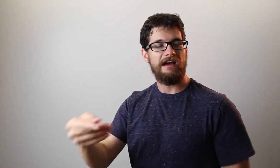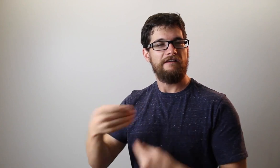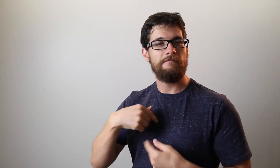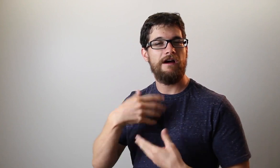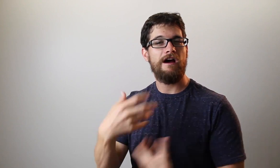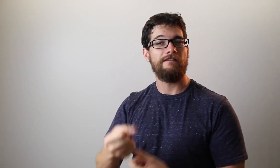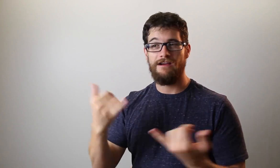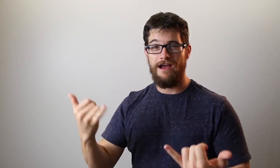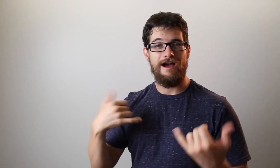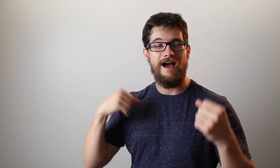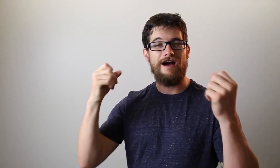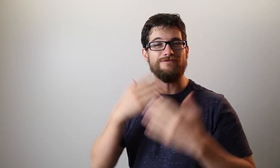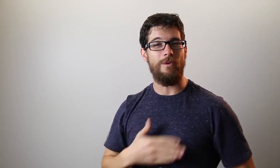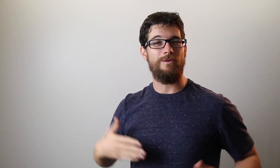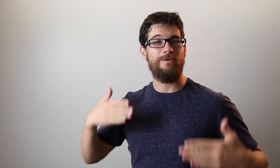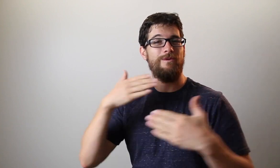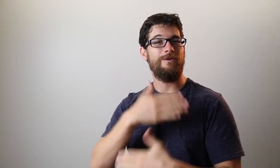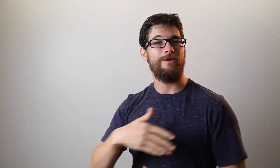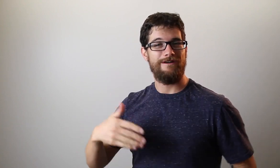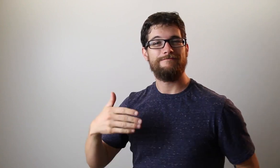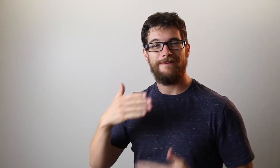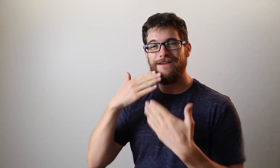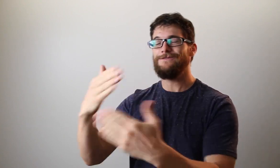host today. I thank my Deaf school dearly.